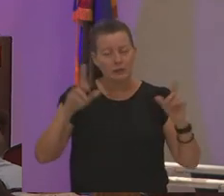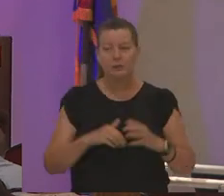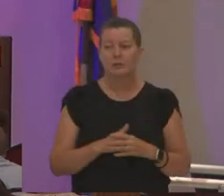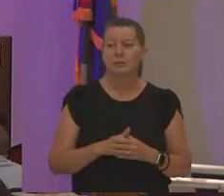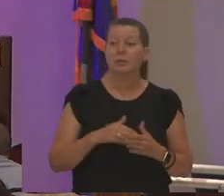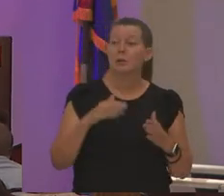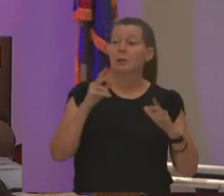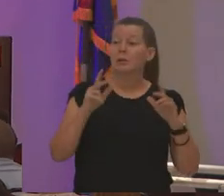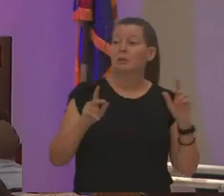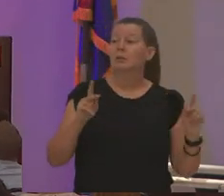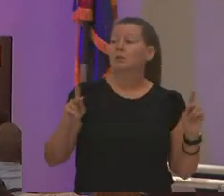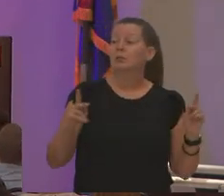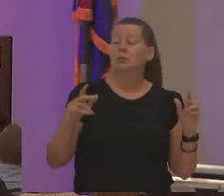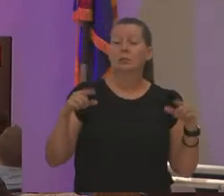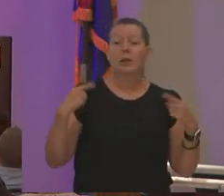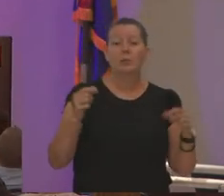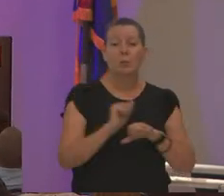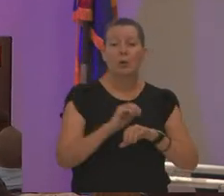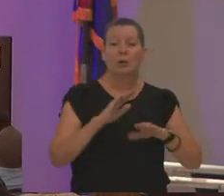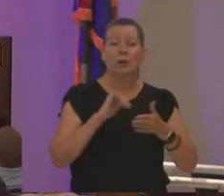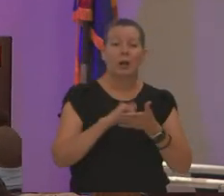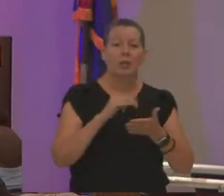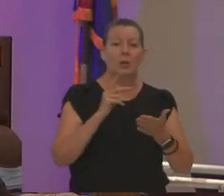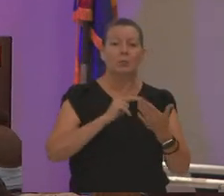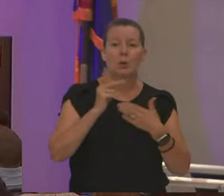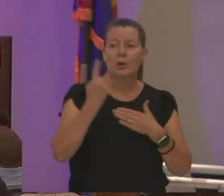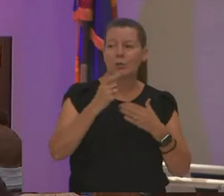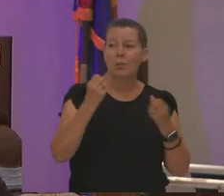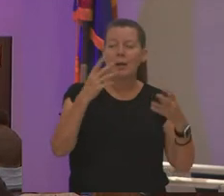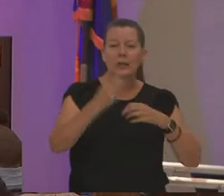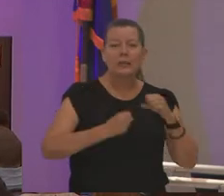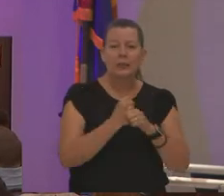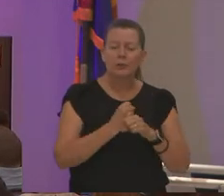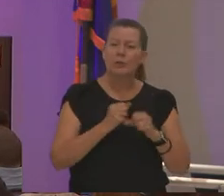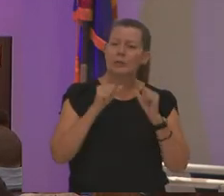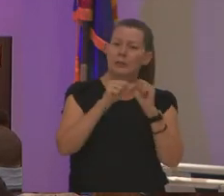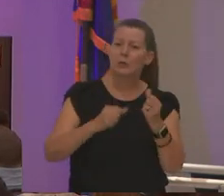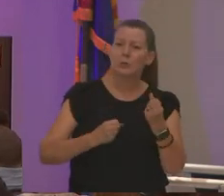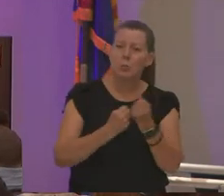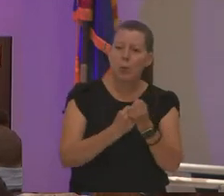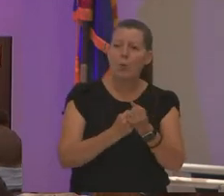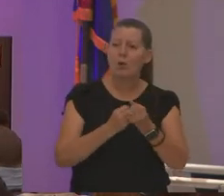on the guided pathways team for years and so let's continue to support that work and see how we make